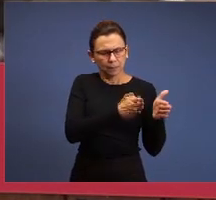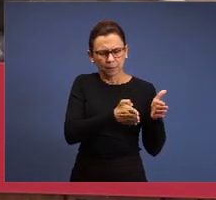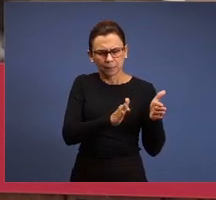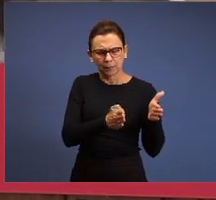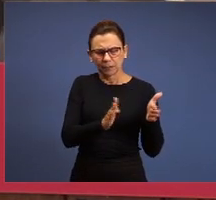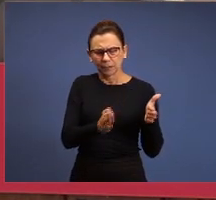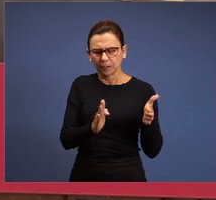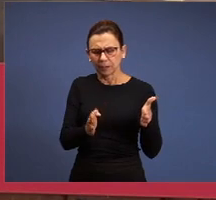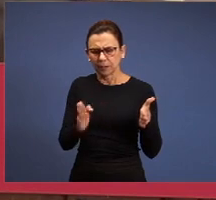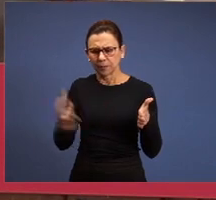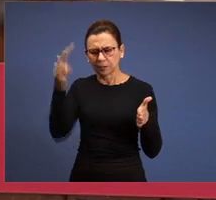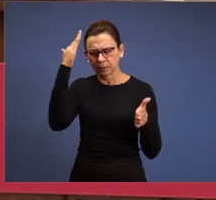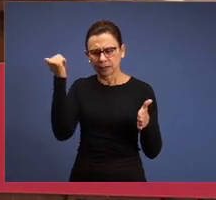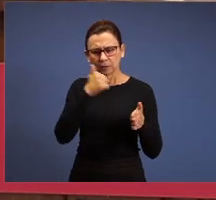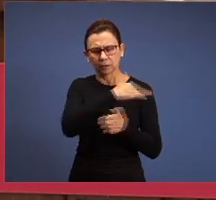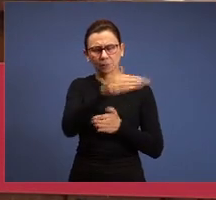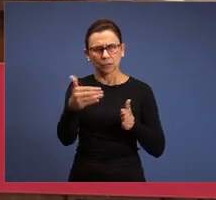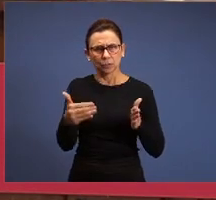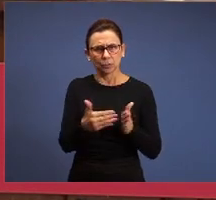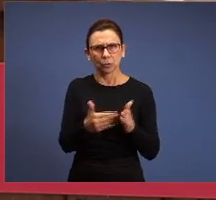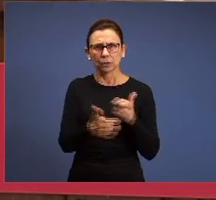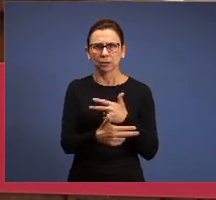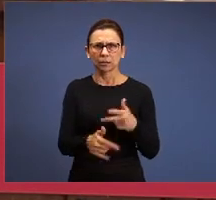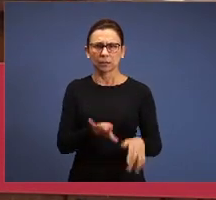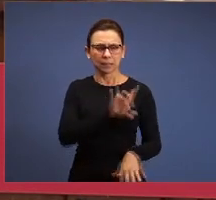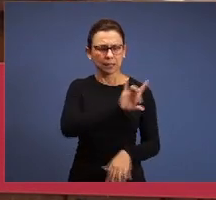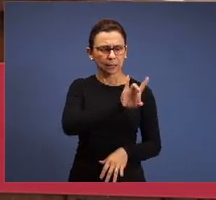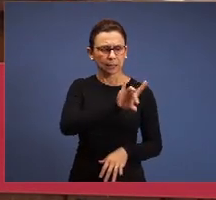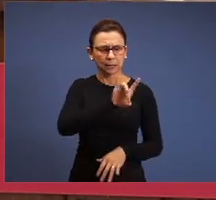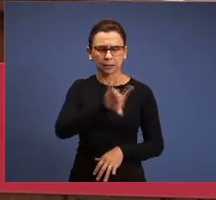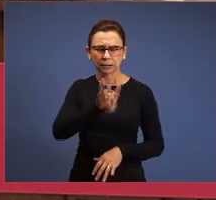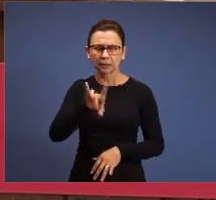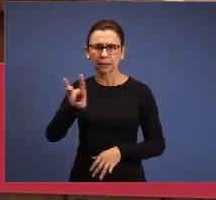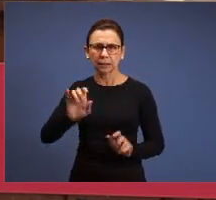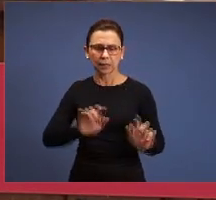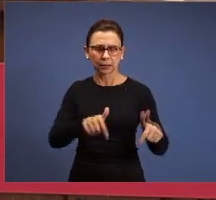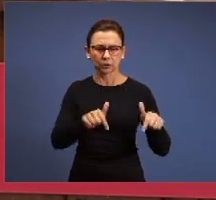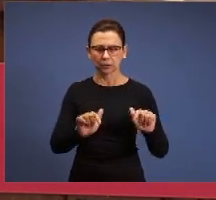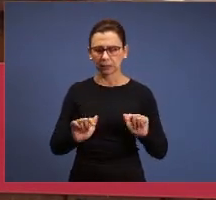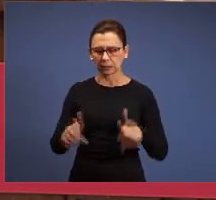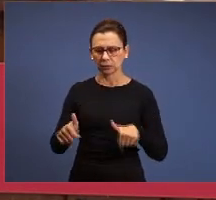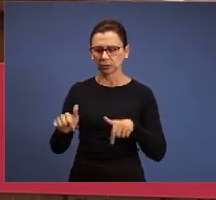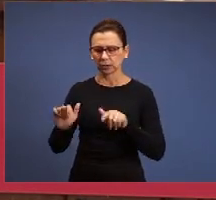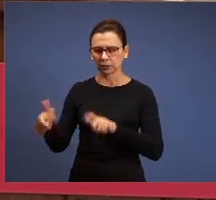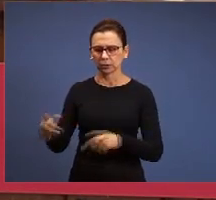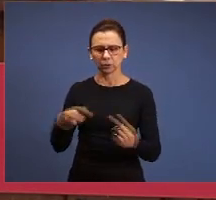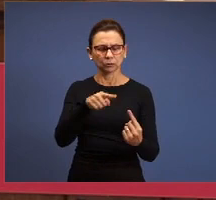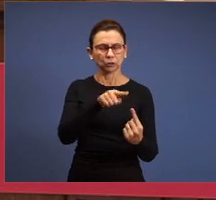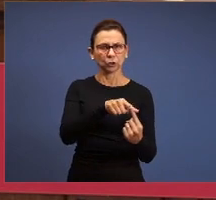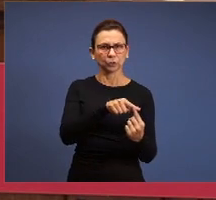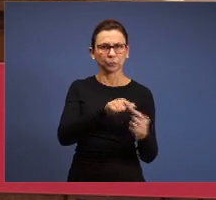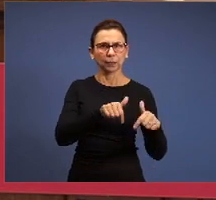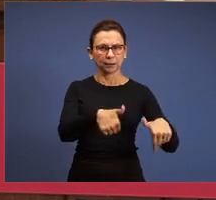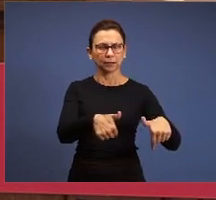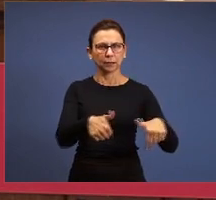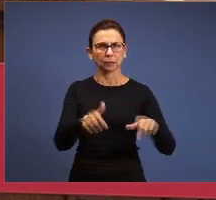in every period He is working to make a kind of action and operation.